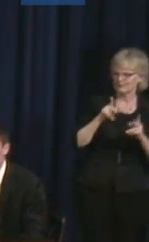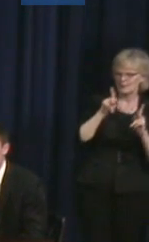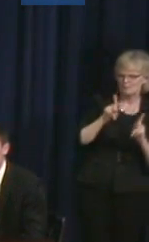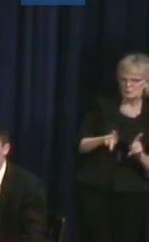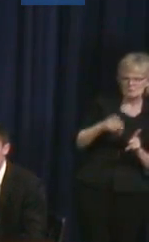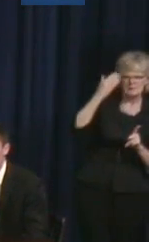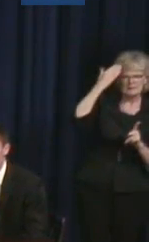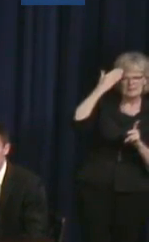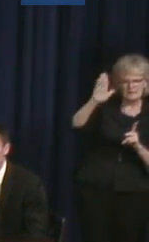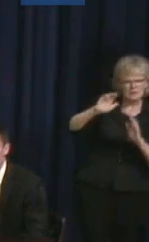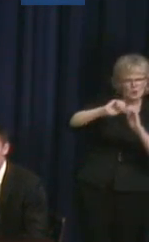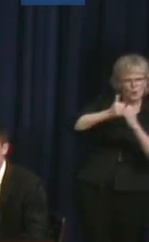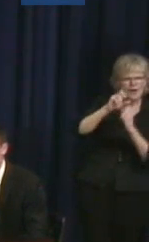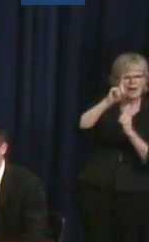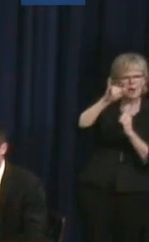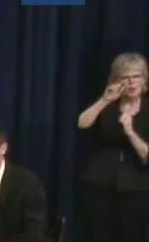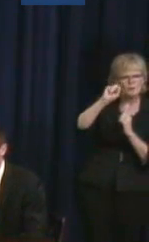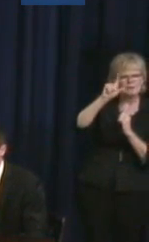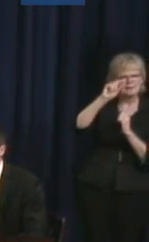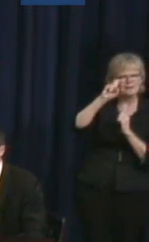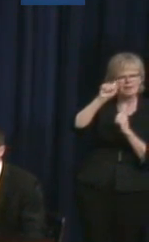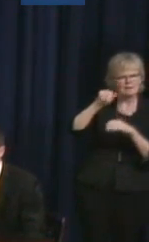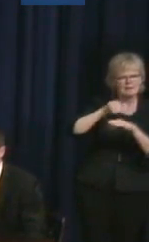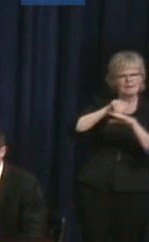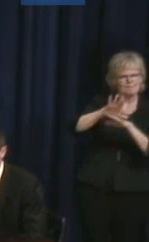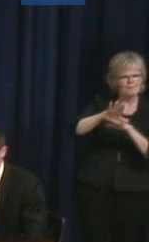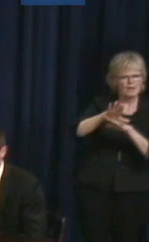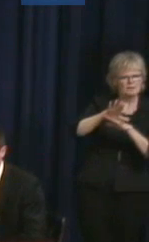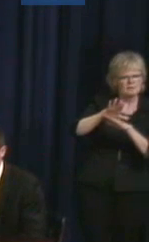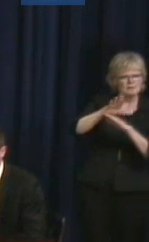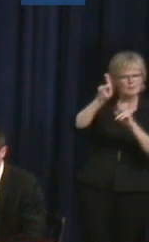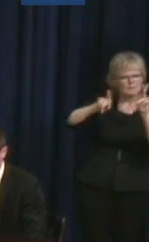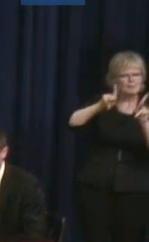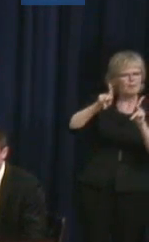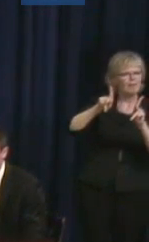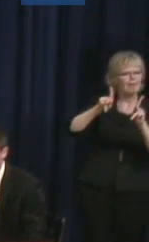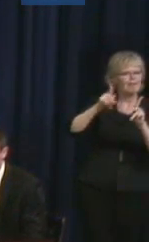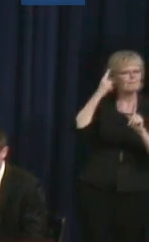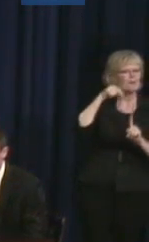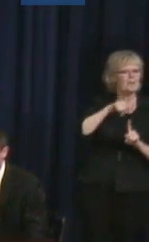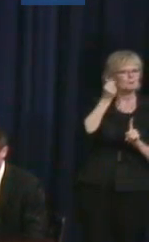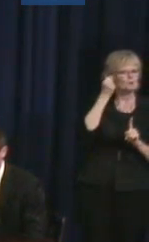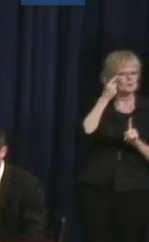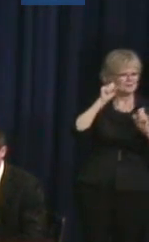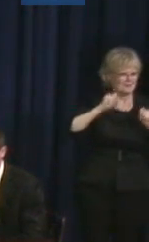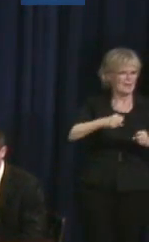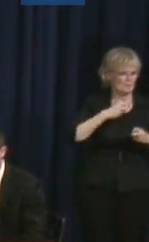affects somebody can be difficult, but I guess to try to make it actually.